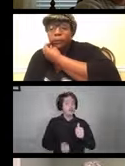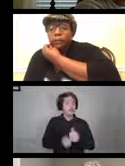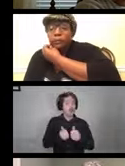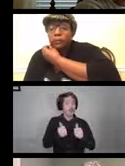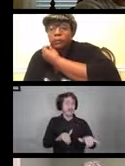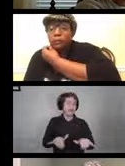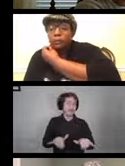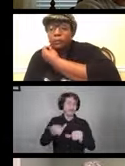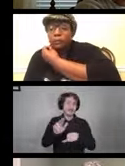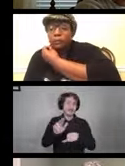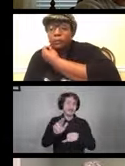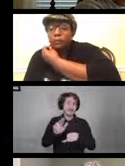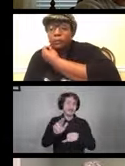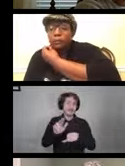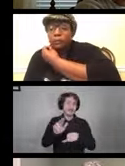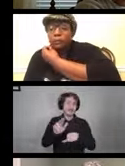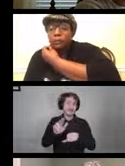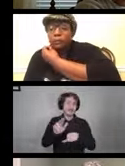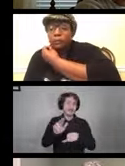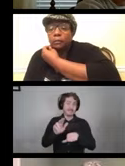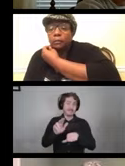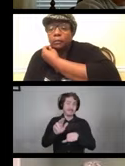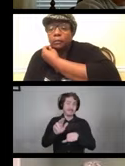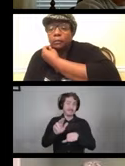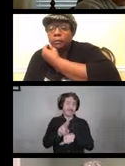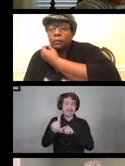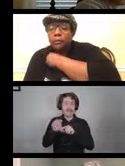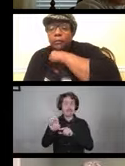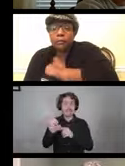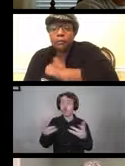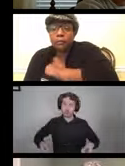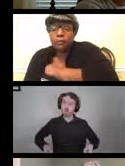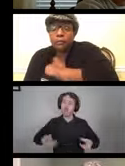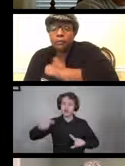DME devices is that manual wheelchair.